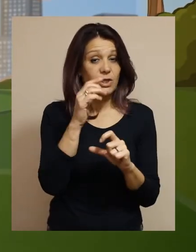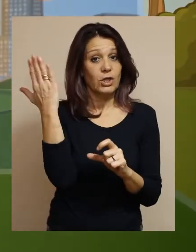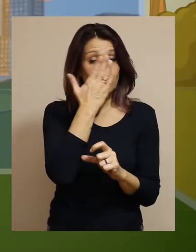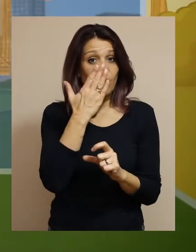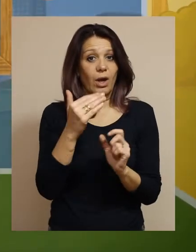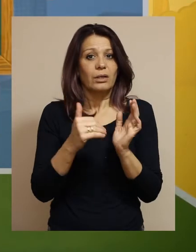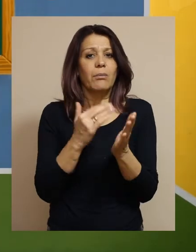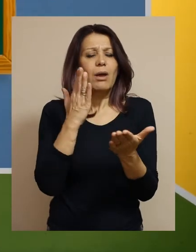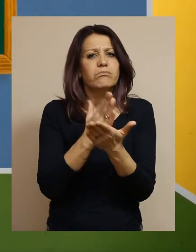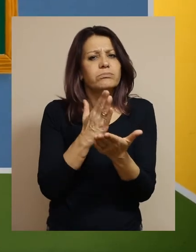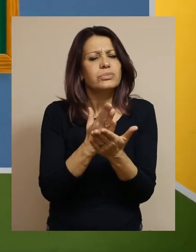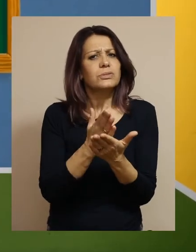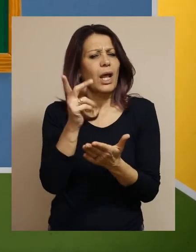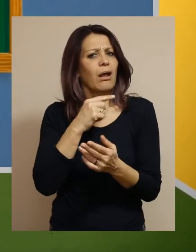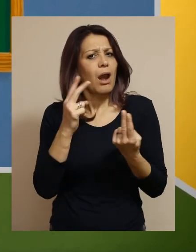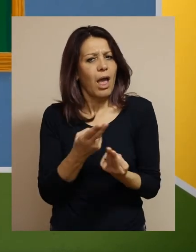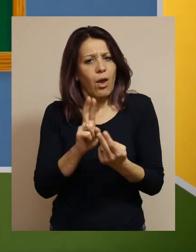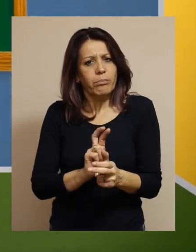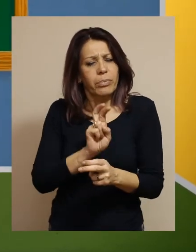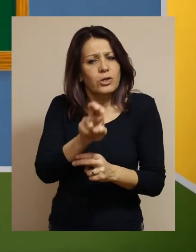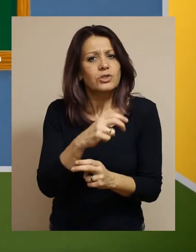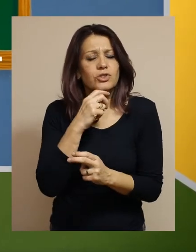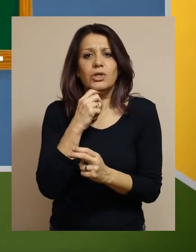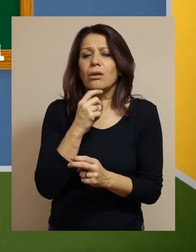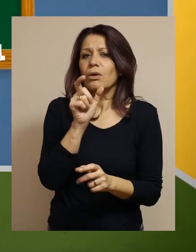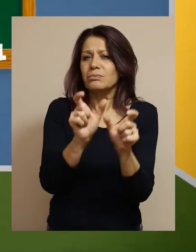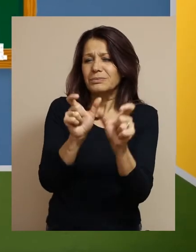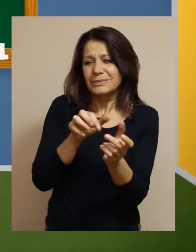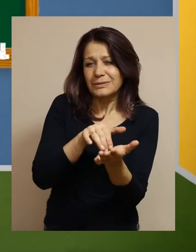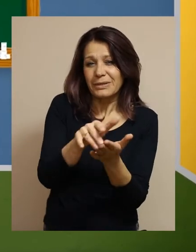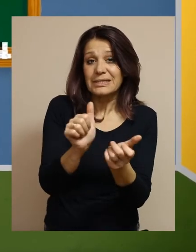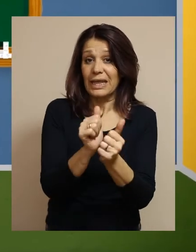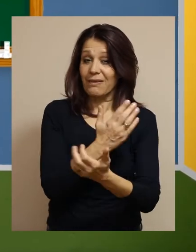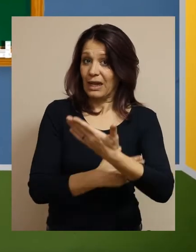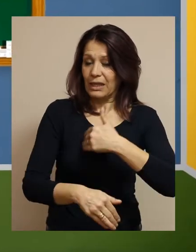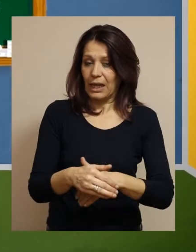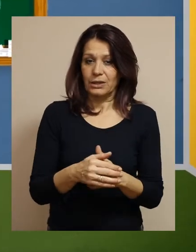Kindergartens and schools should be adapted to antlings with disabilities.